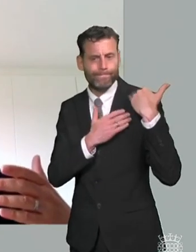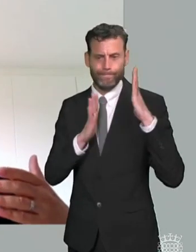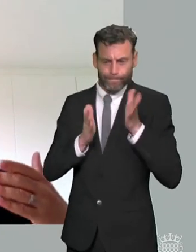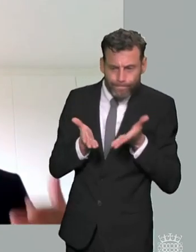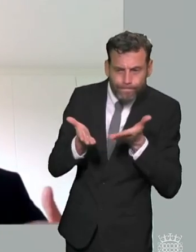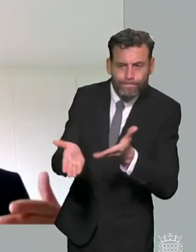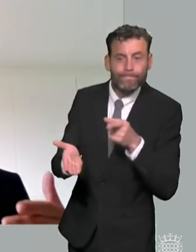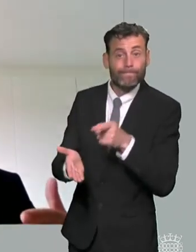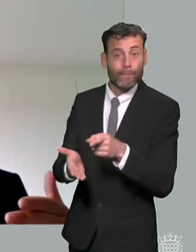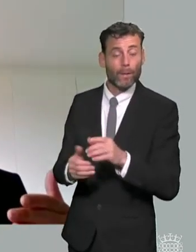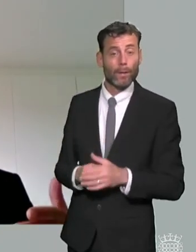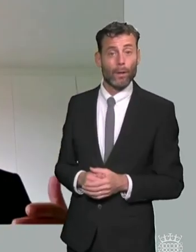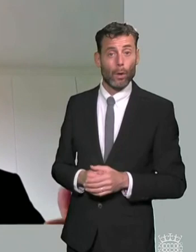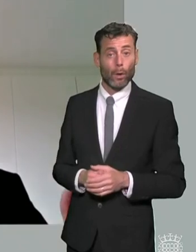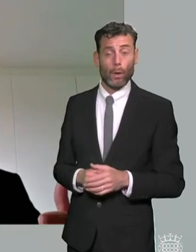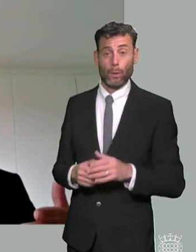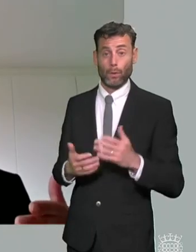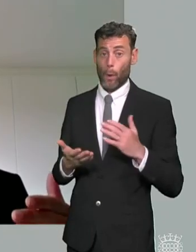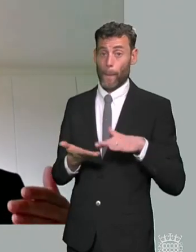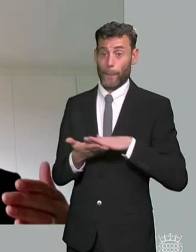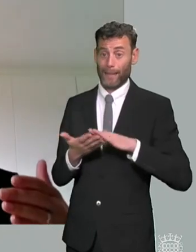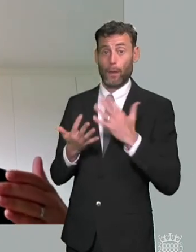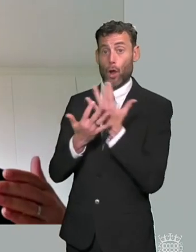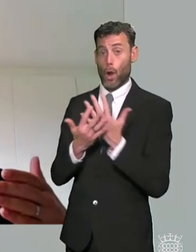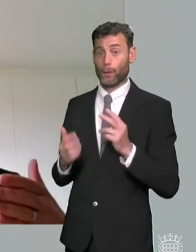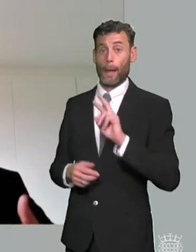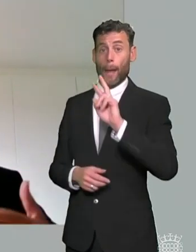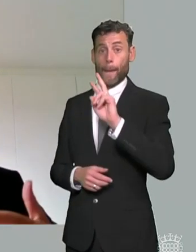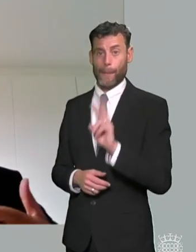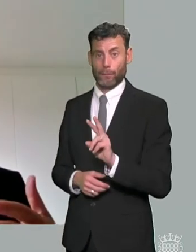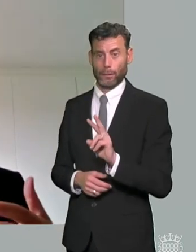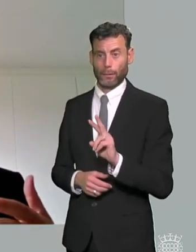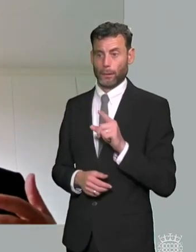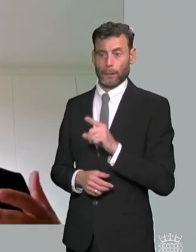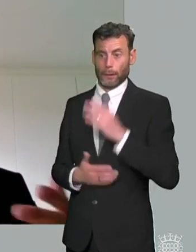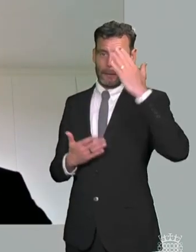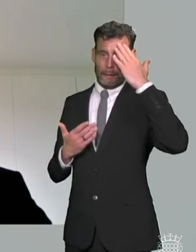sometimes failed to communicate well with parents around which parts of the plan would be sustained